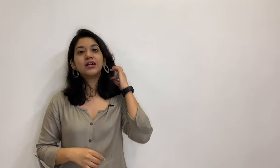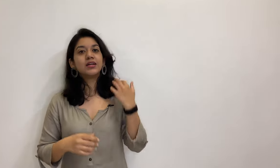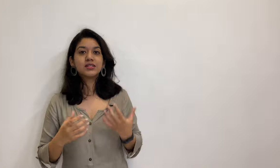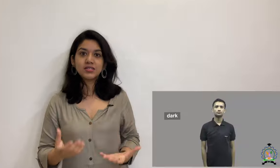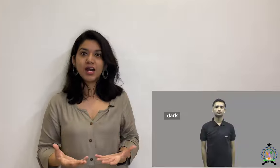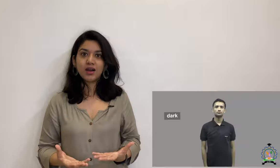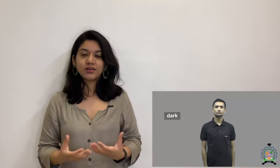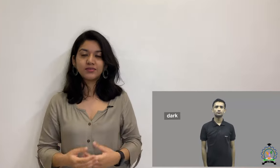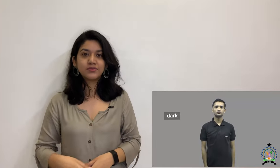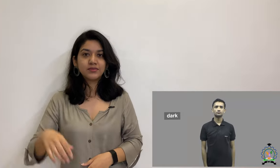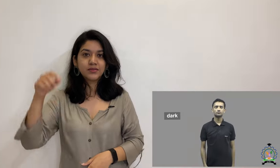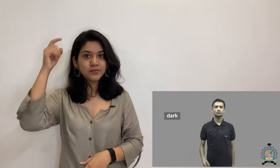Dark